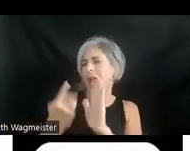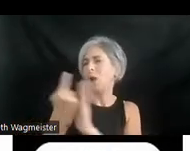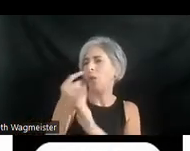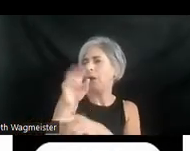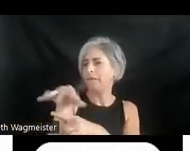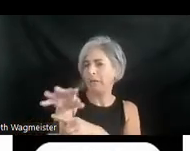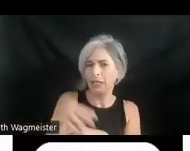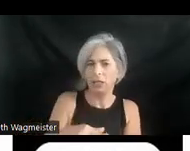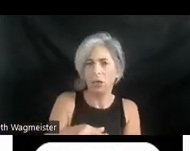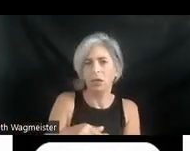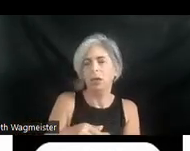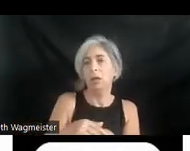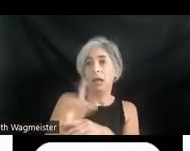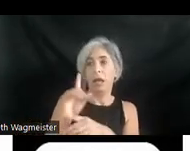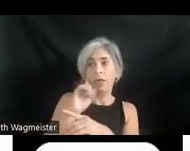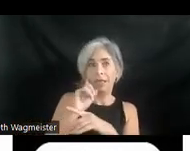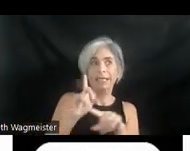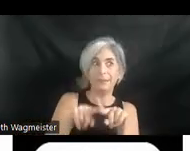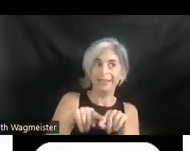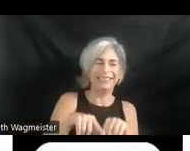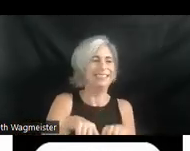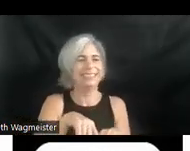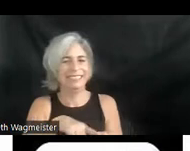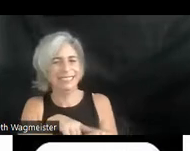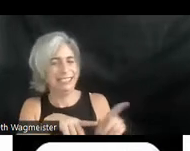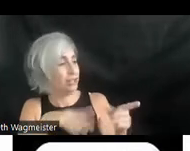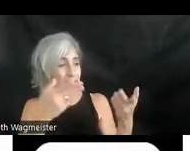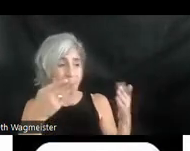sure there's going to be an it depends. >> JOEL SNYDER: You bet there's an it depends.